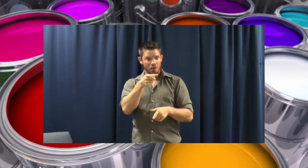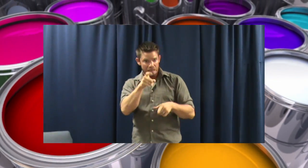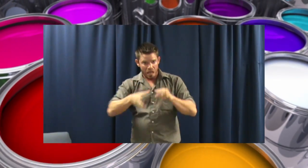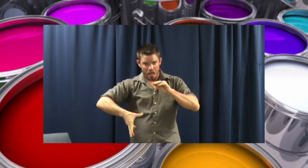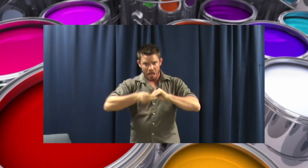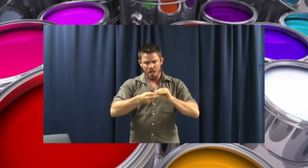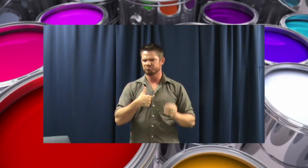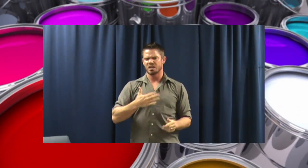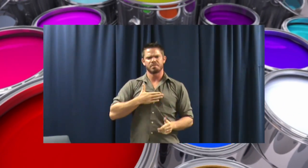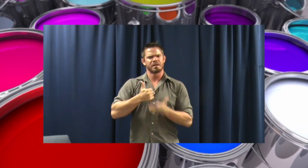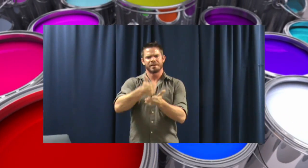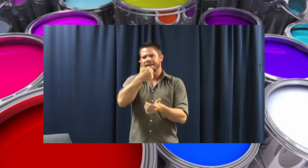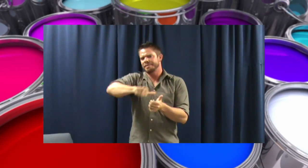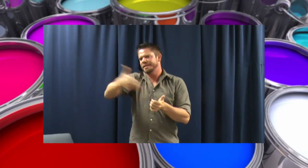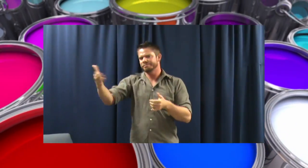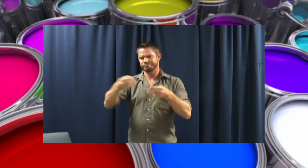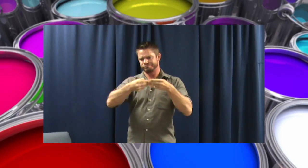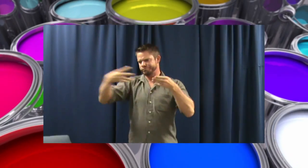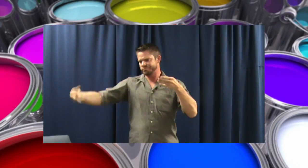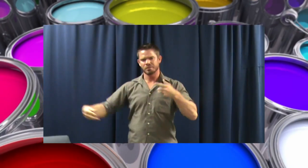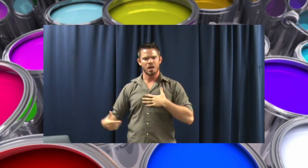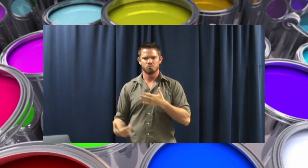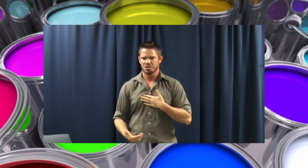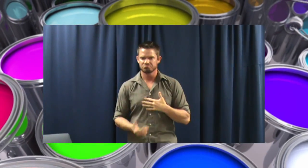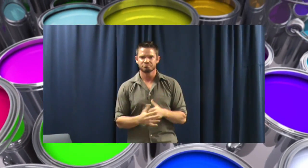add on... Anything that our customer wants we're more than happy to do it. So thanks